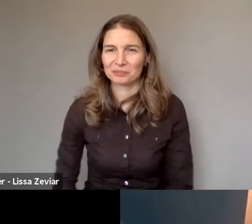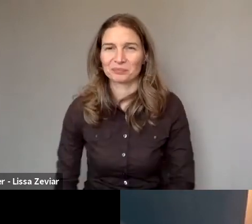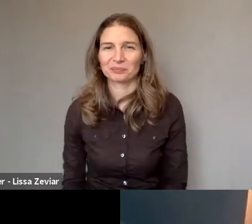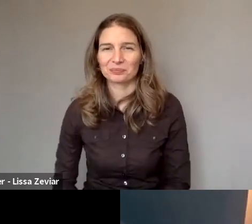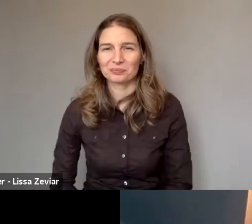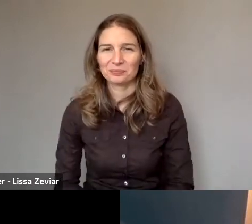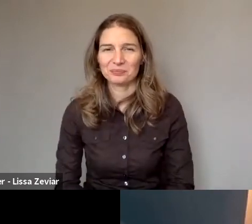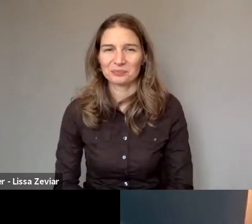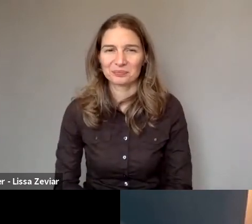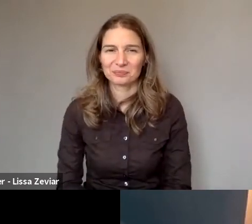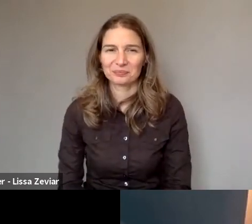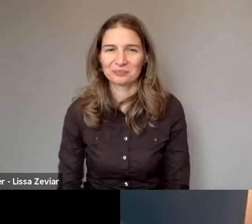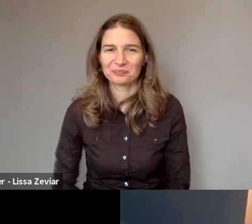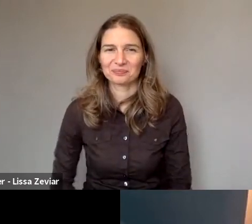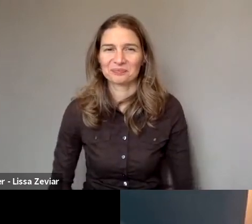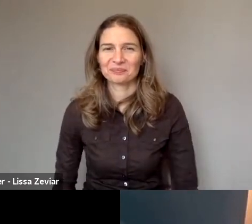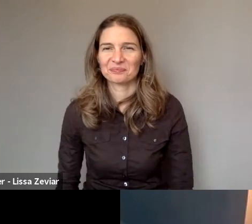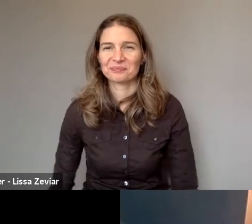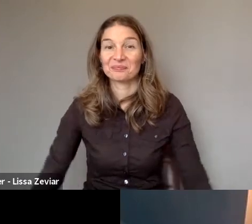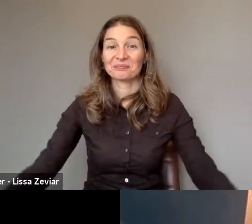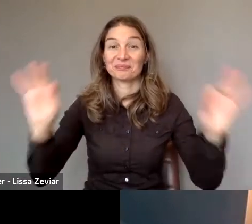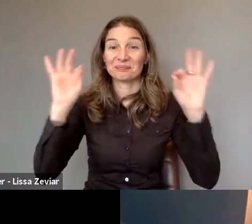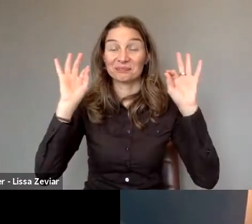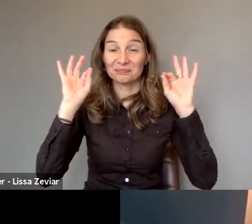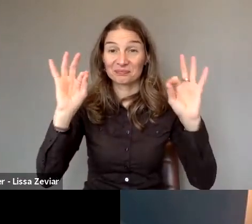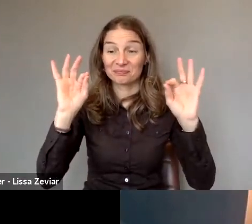Okay. Wonderful. So enjoy your break.